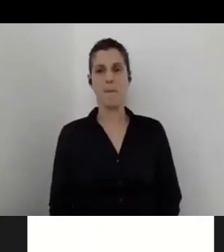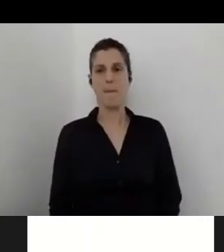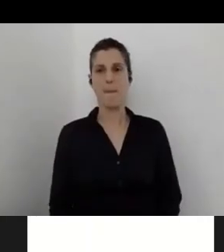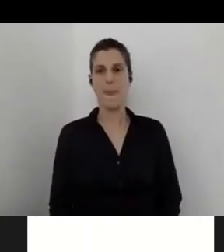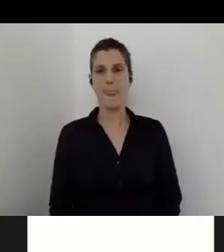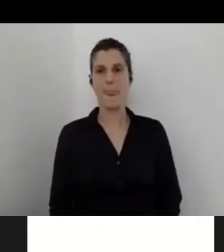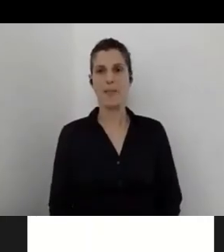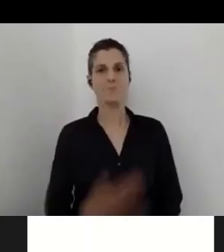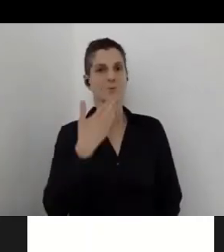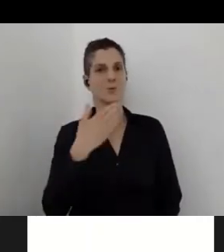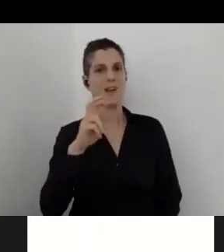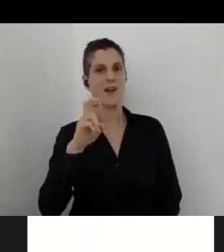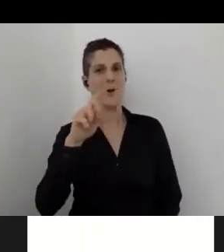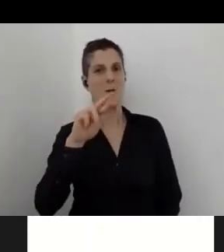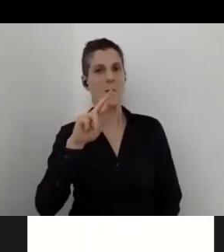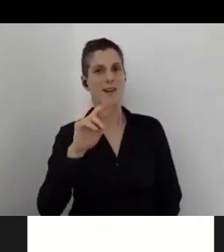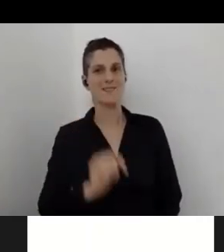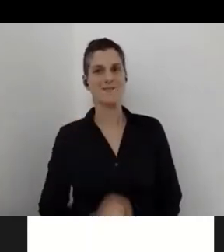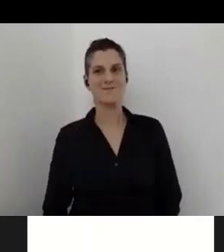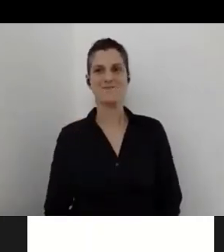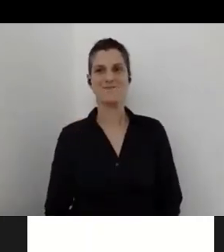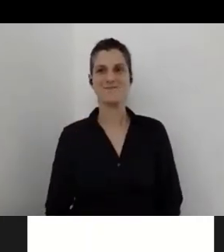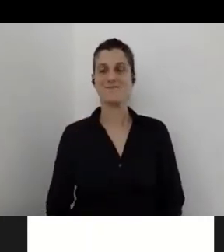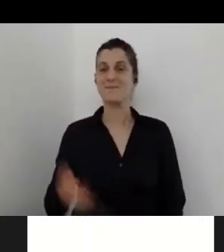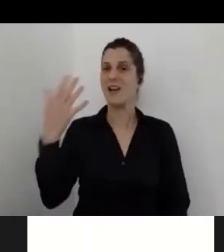It was really great working with Luis.